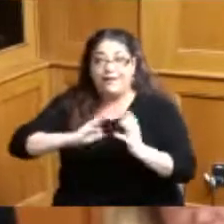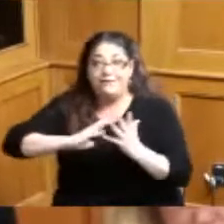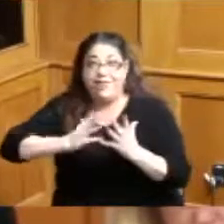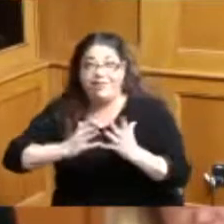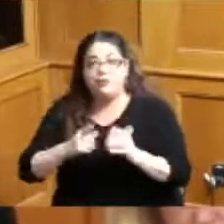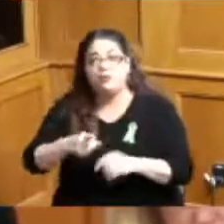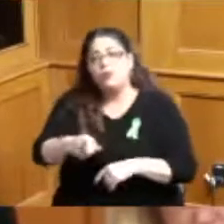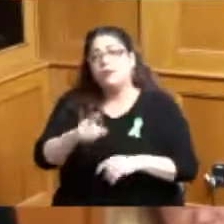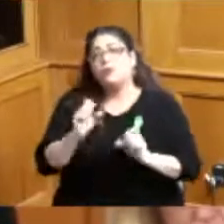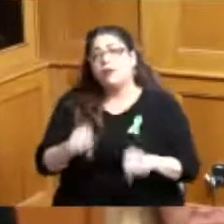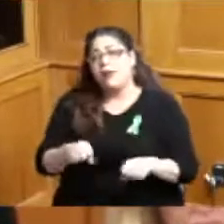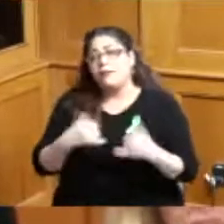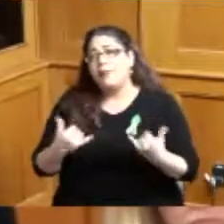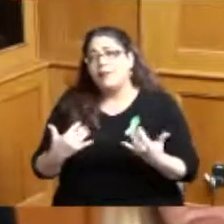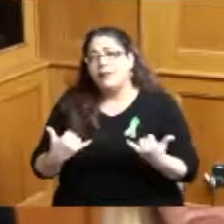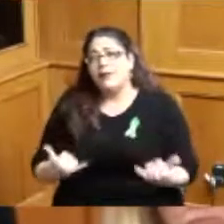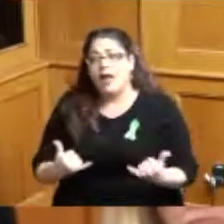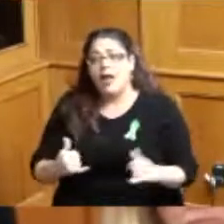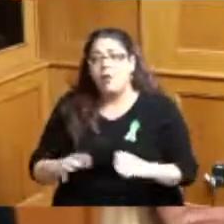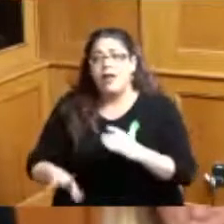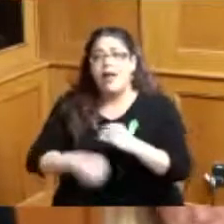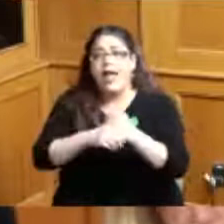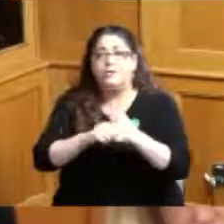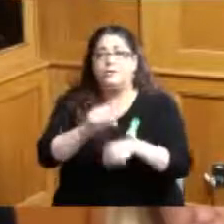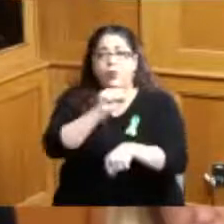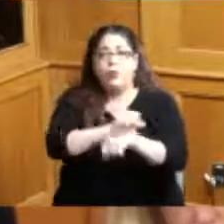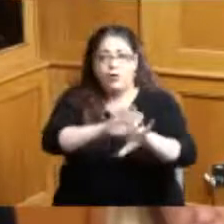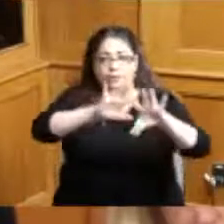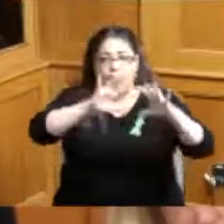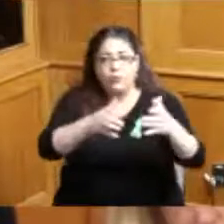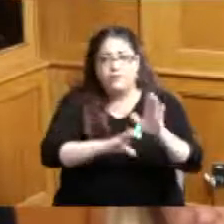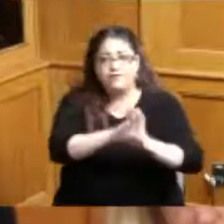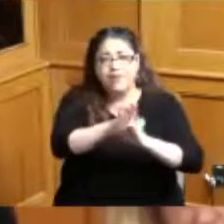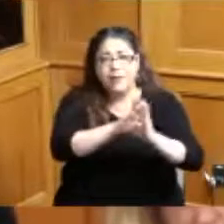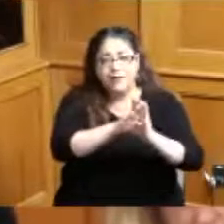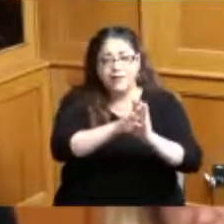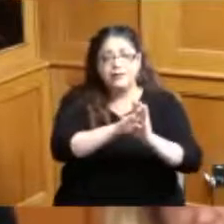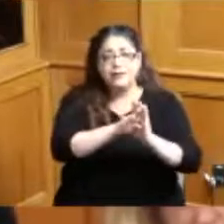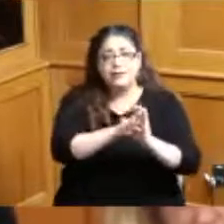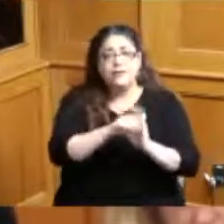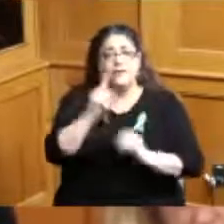child care in the workforce development section especially in the second workforce recommendation